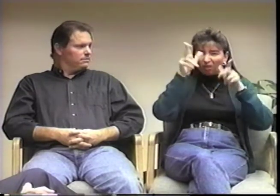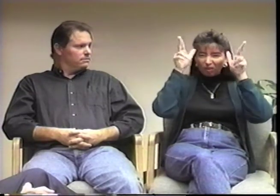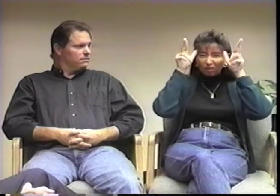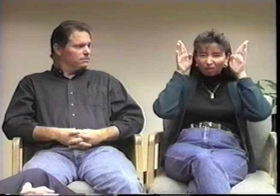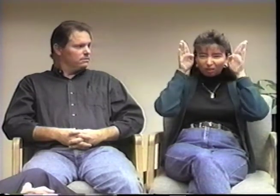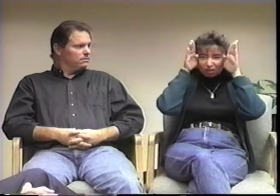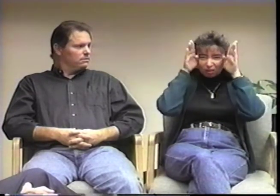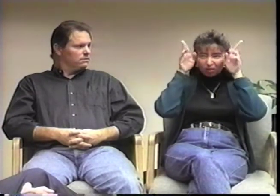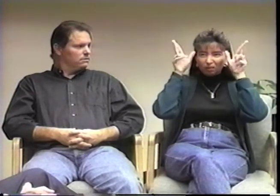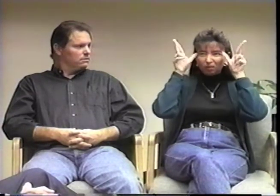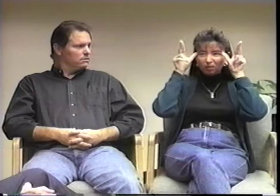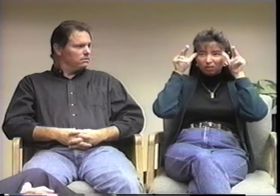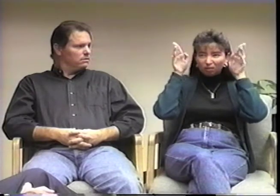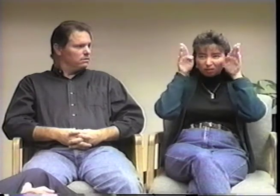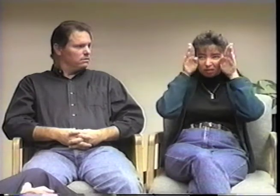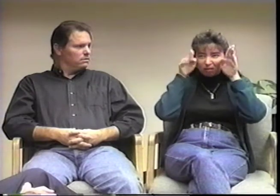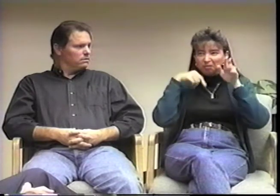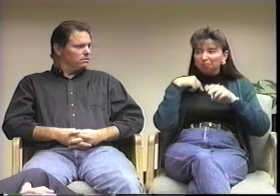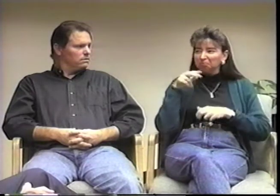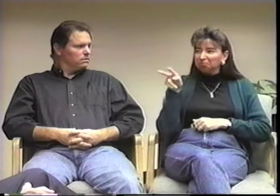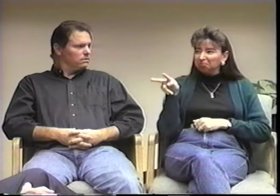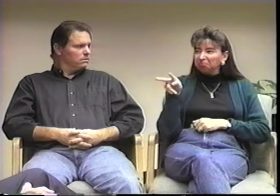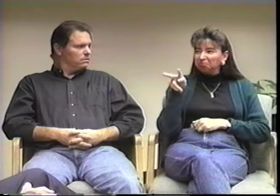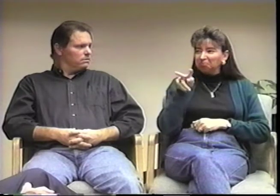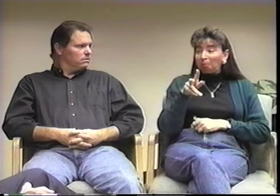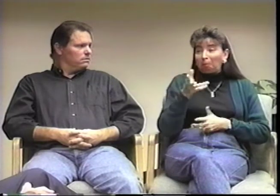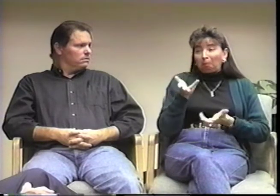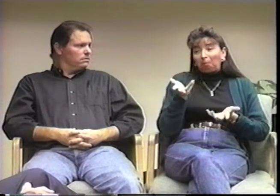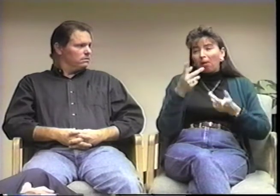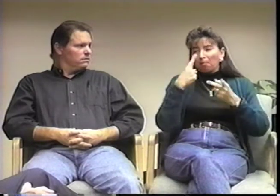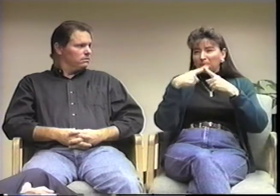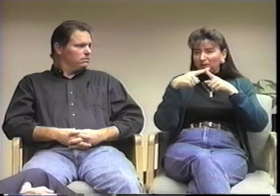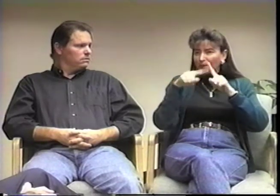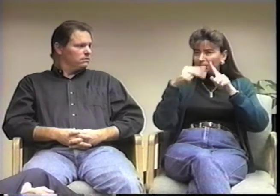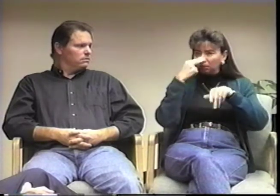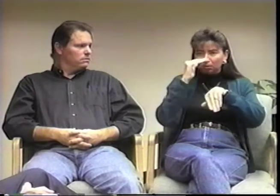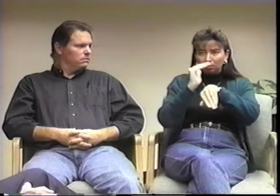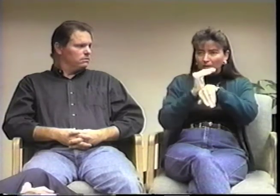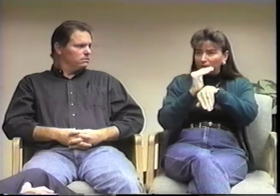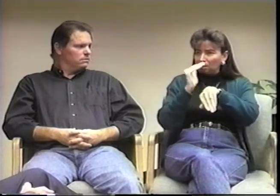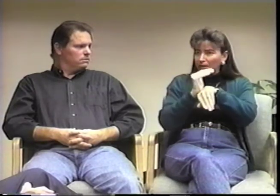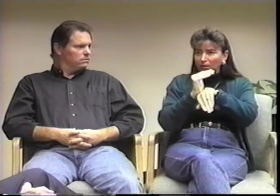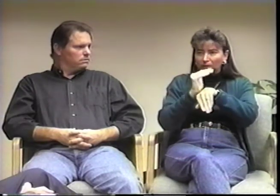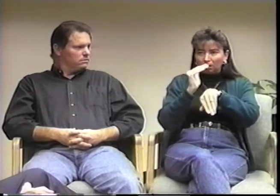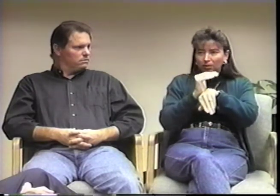Many friends would insult me and say I had horse blinders on. I also couldn't see very well at night,